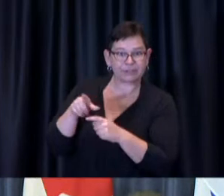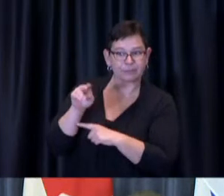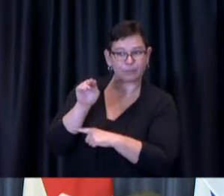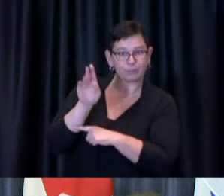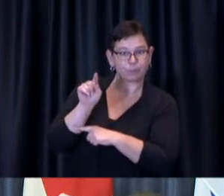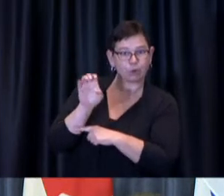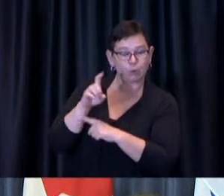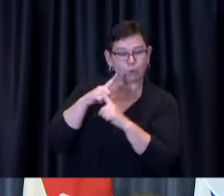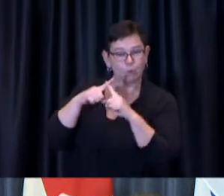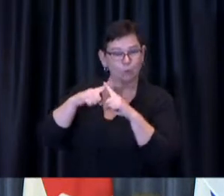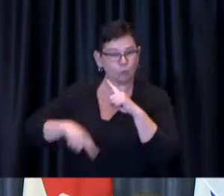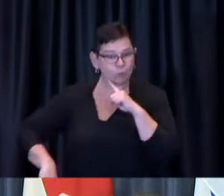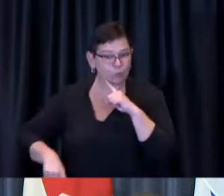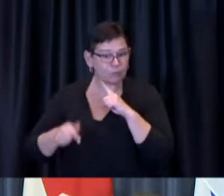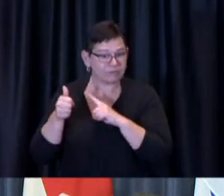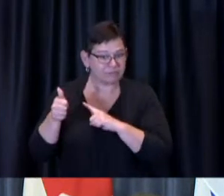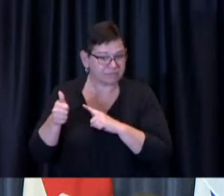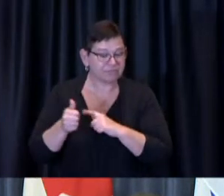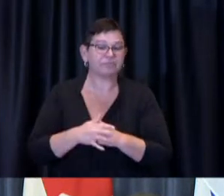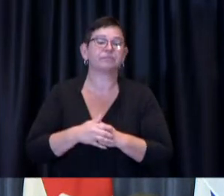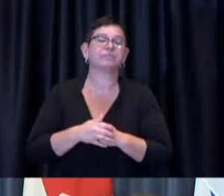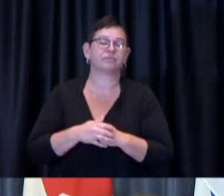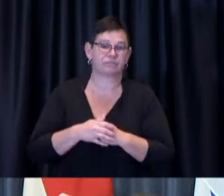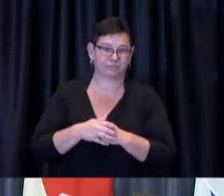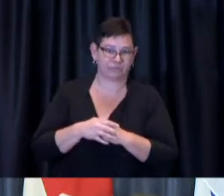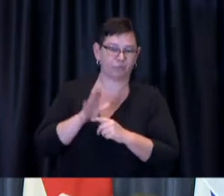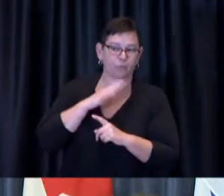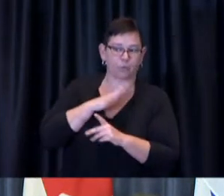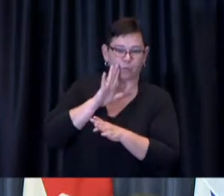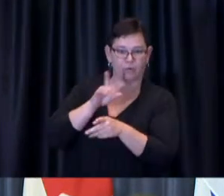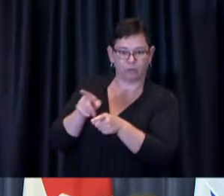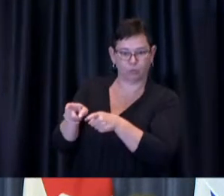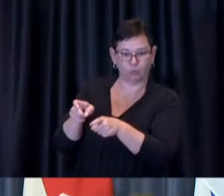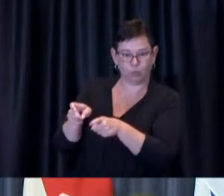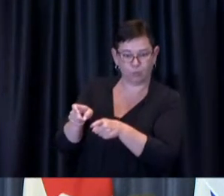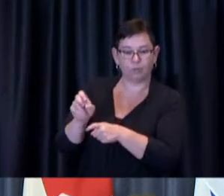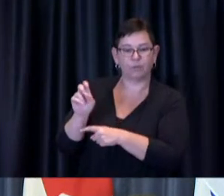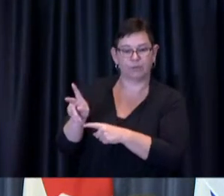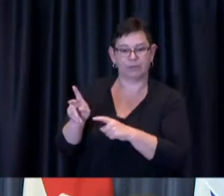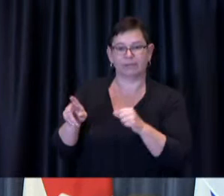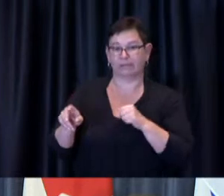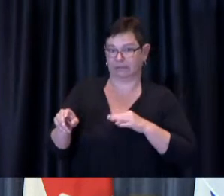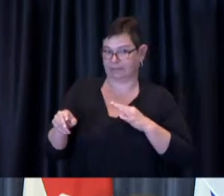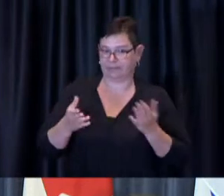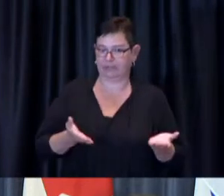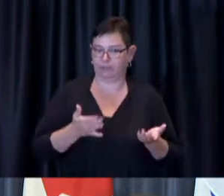We will unmute you when it's your turn we also have staff on the line if you have any specific and technical questions.